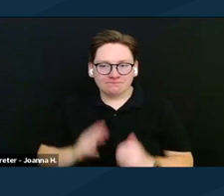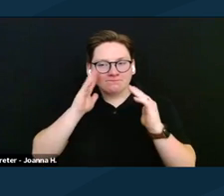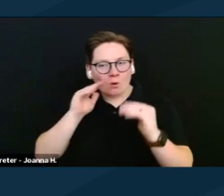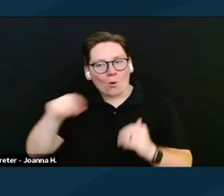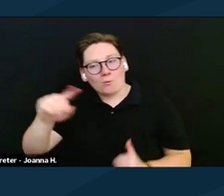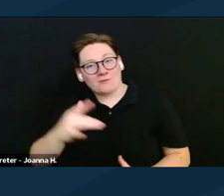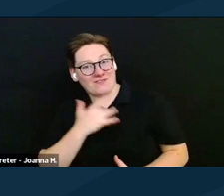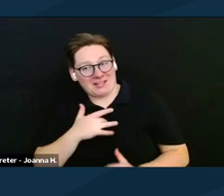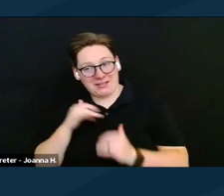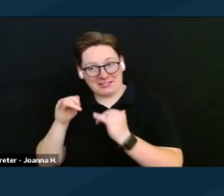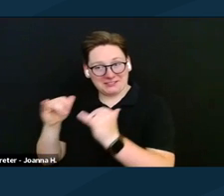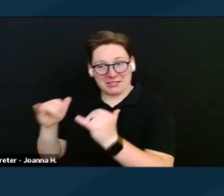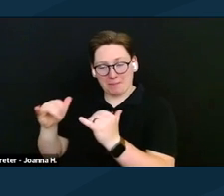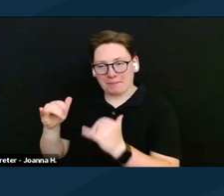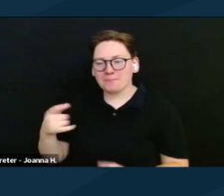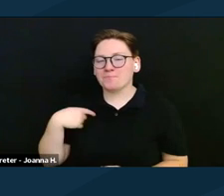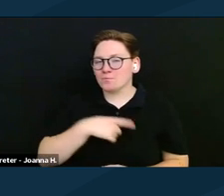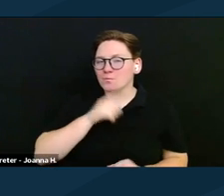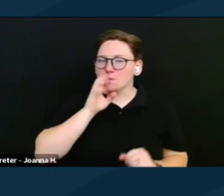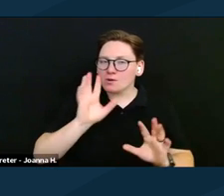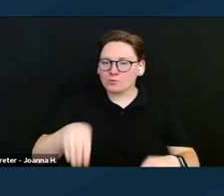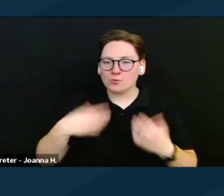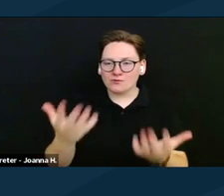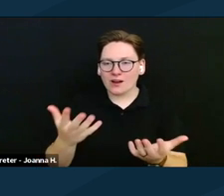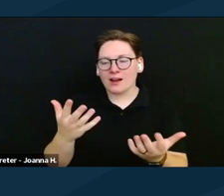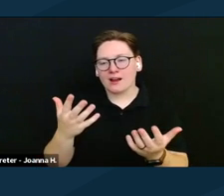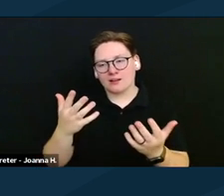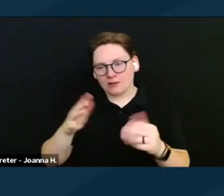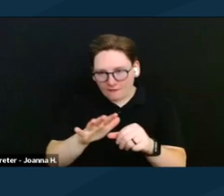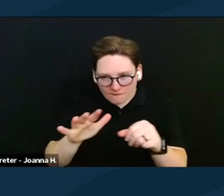we are going to be providing a very robust handout packet